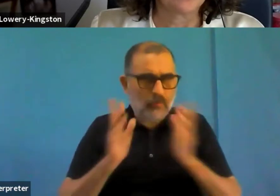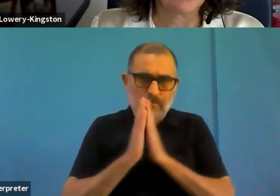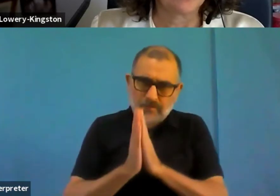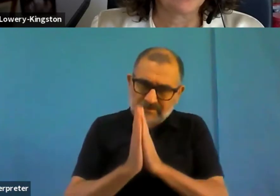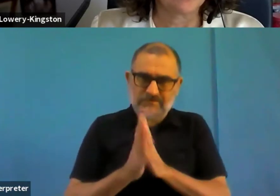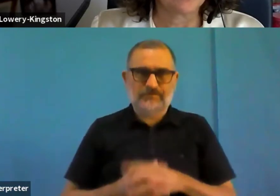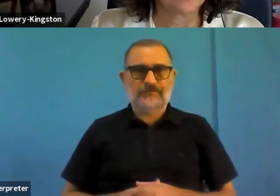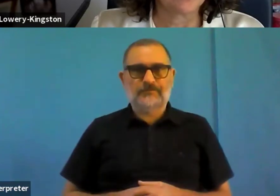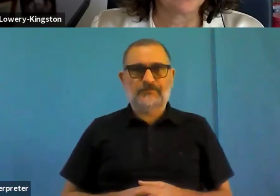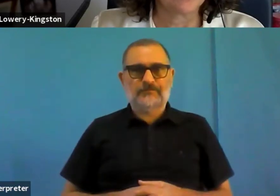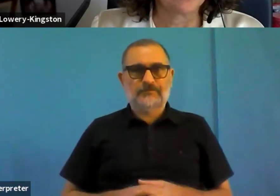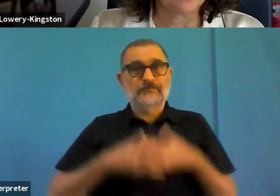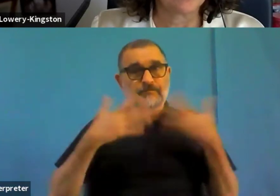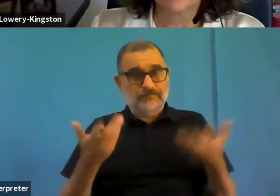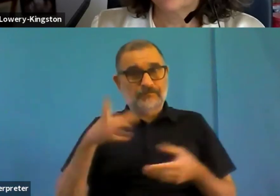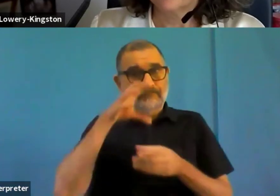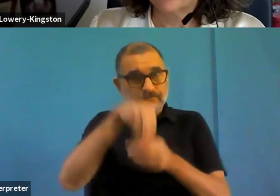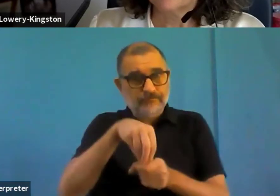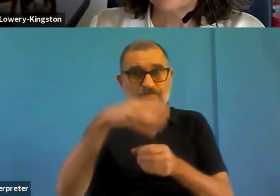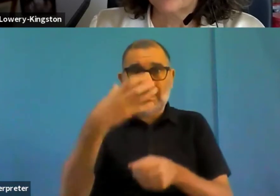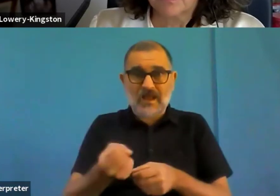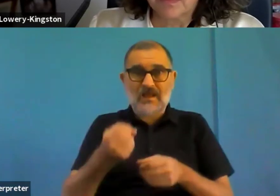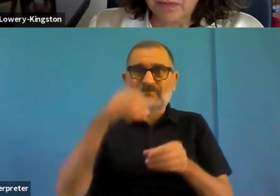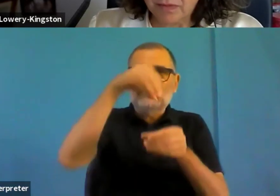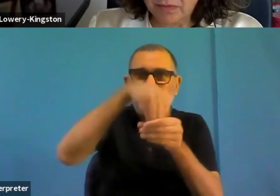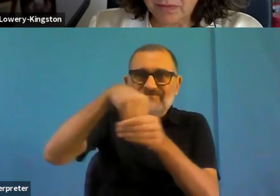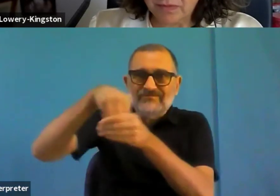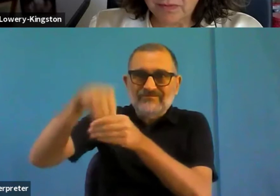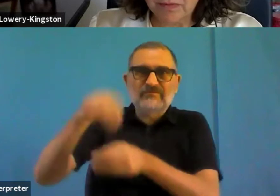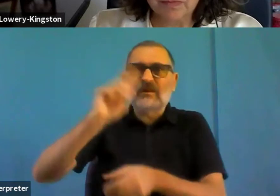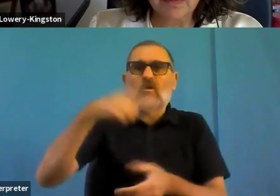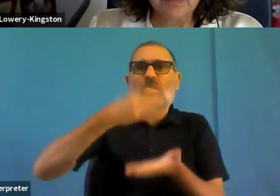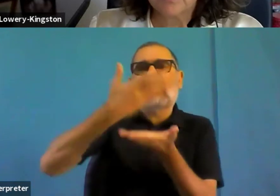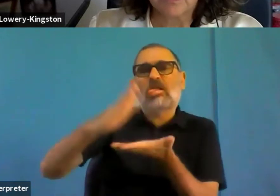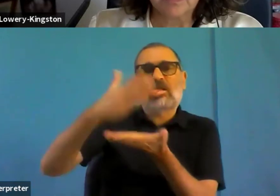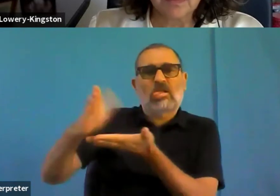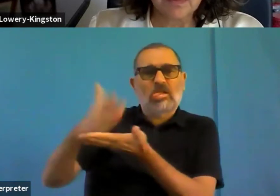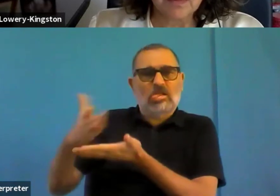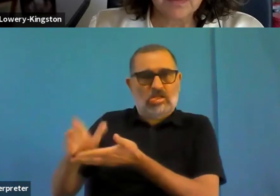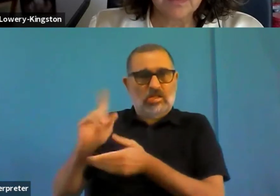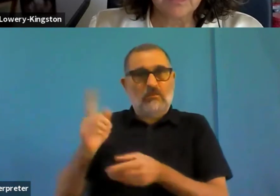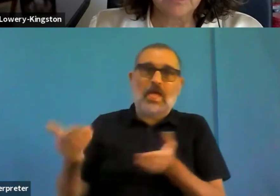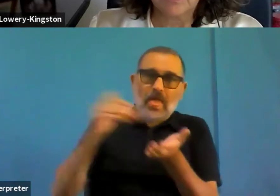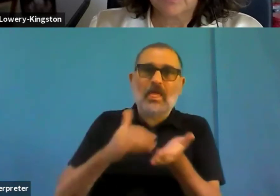And we are not getting benefit from the improvement you are doing.